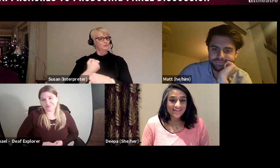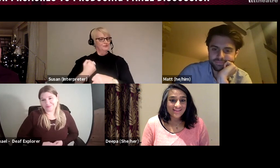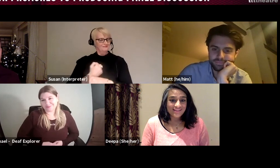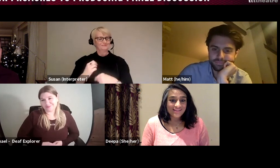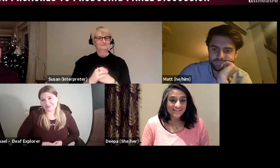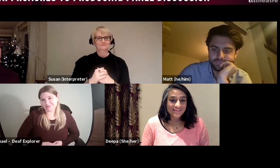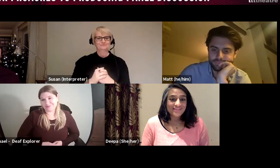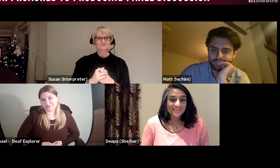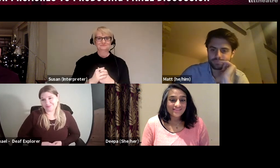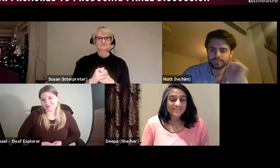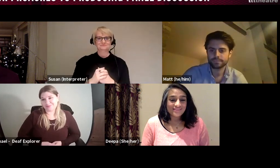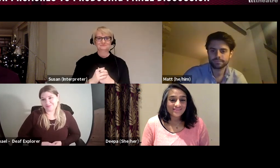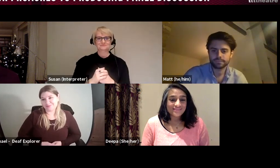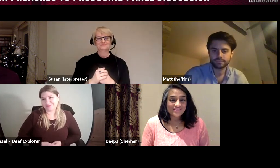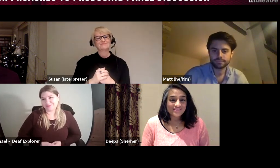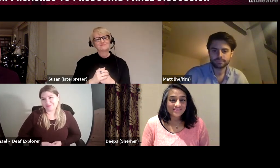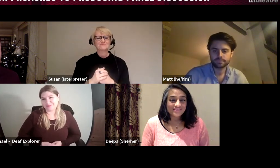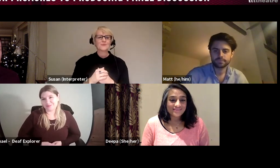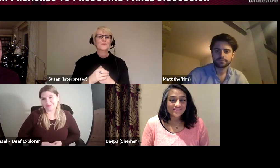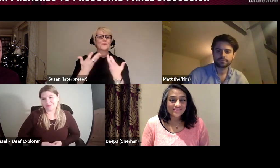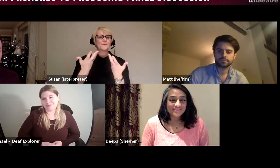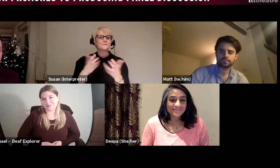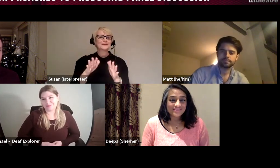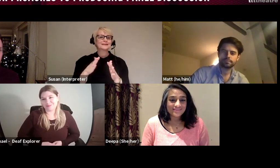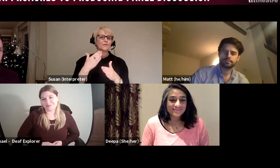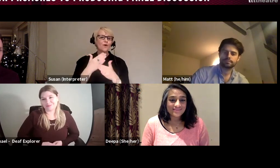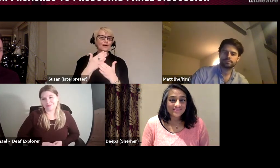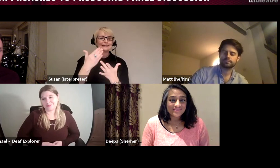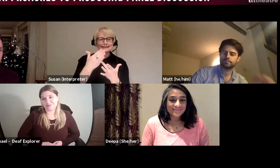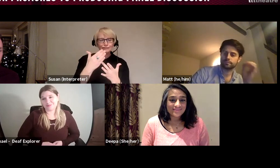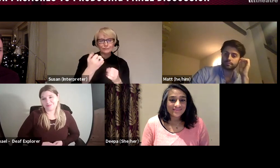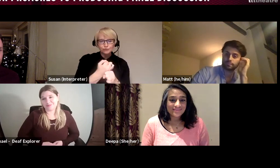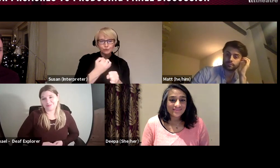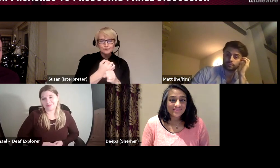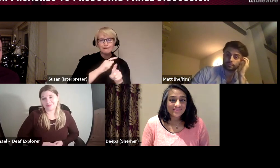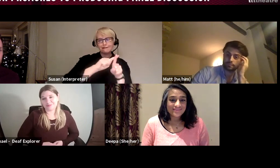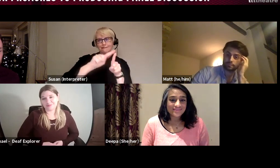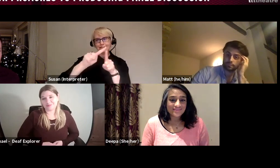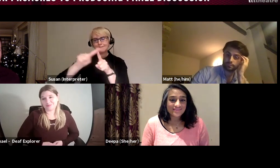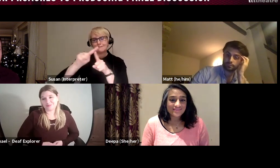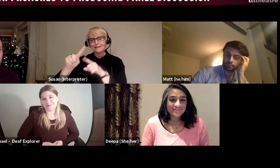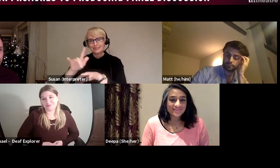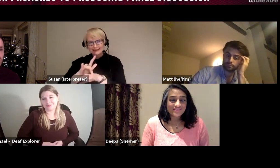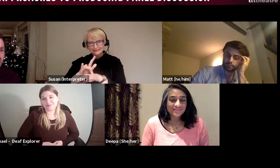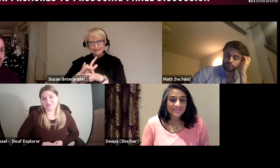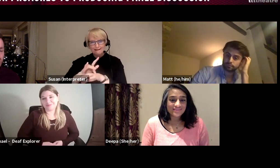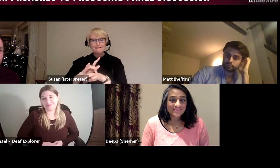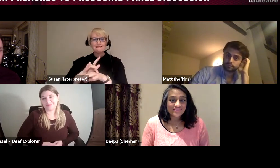been a mixture of working as interim producer for several Theatres during periods of change,